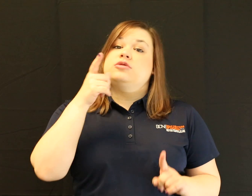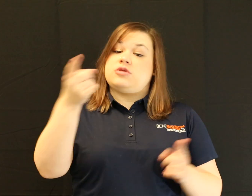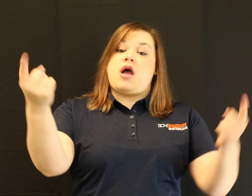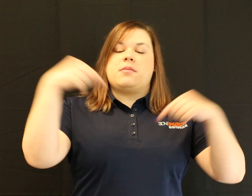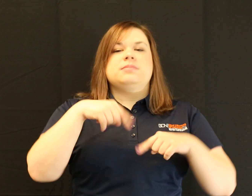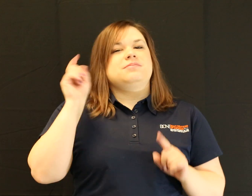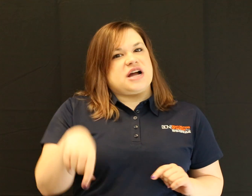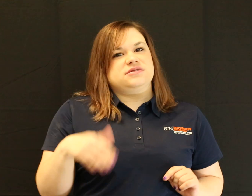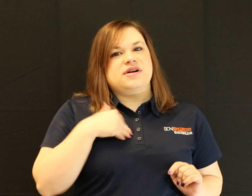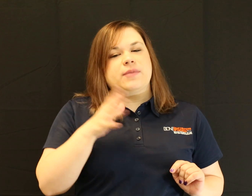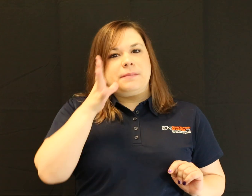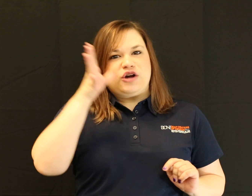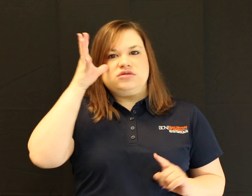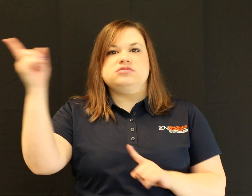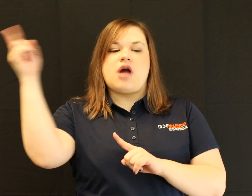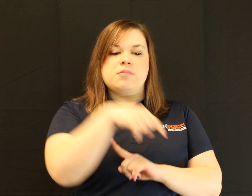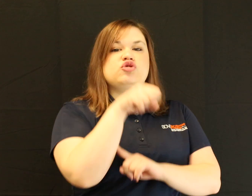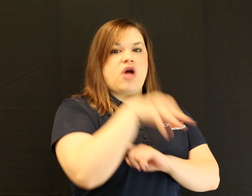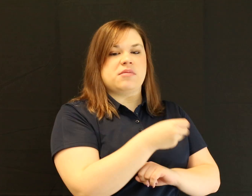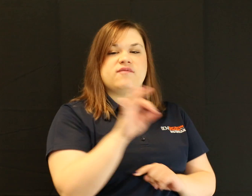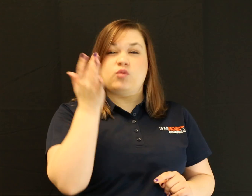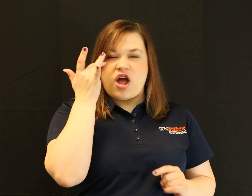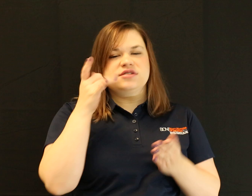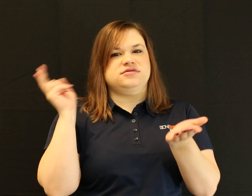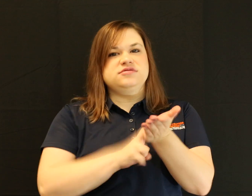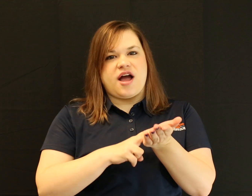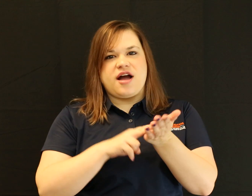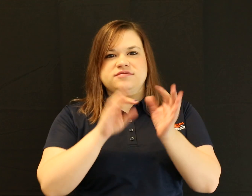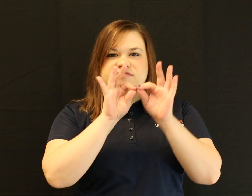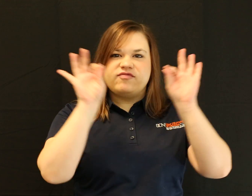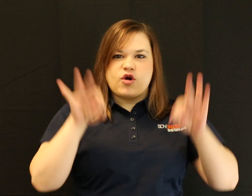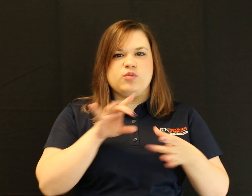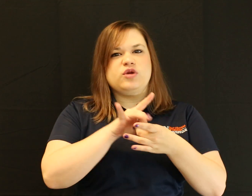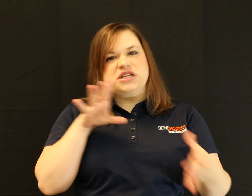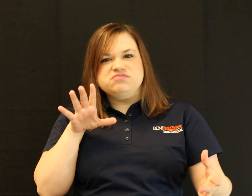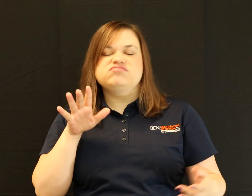Parents must drop off to sign waivers